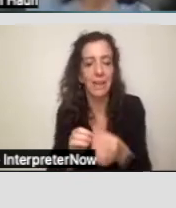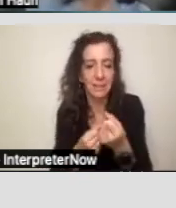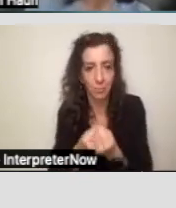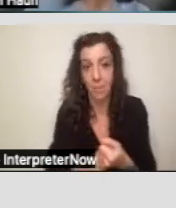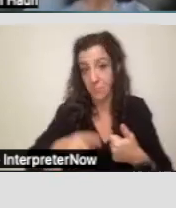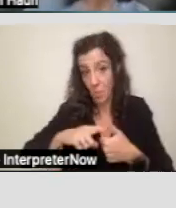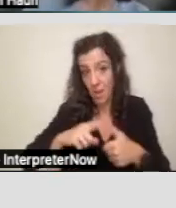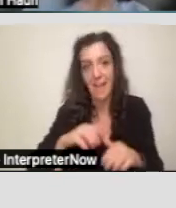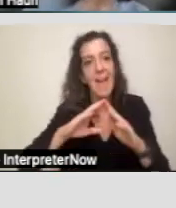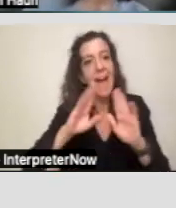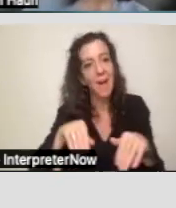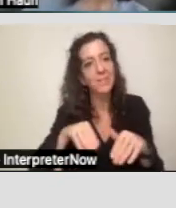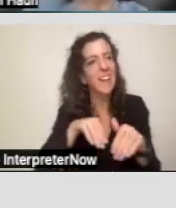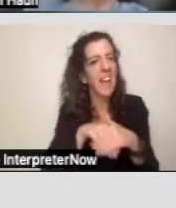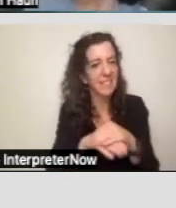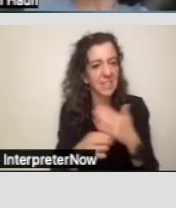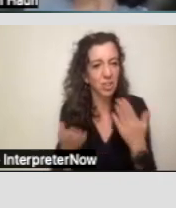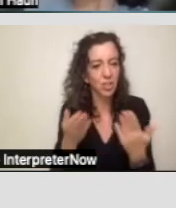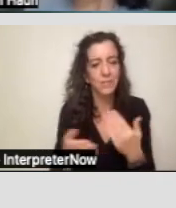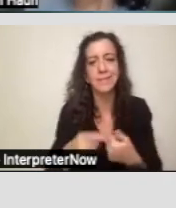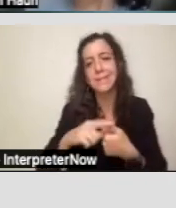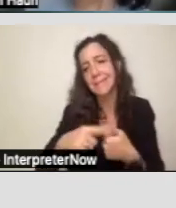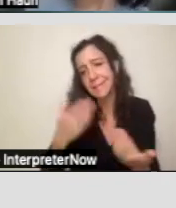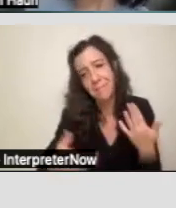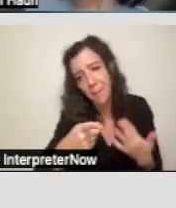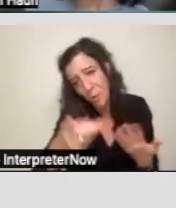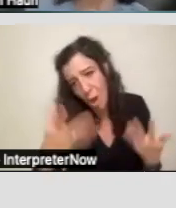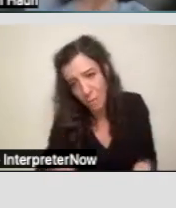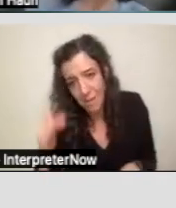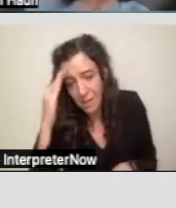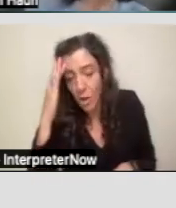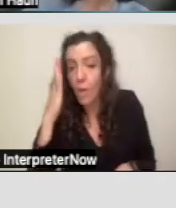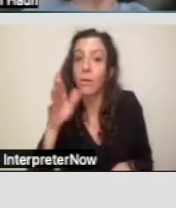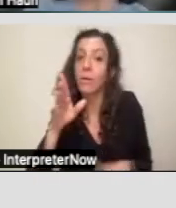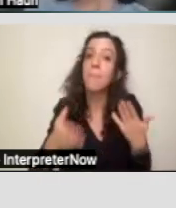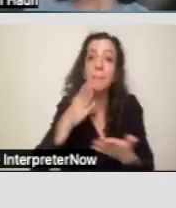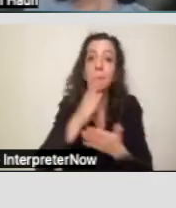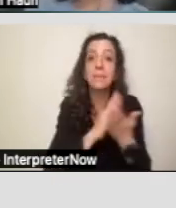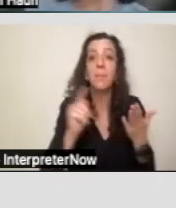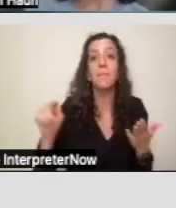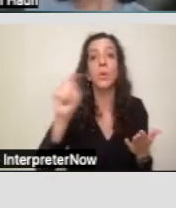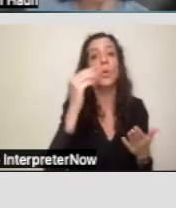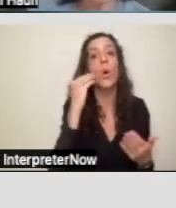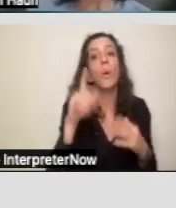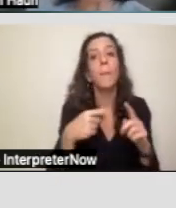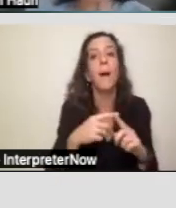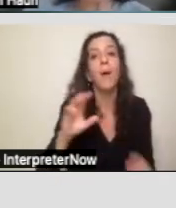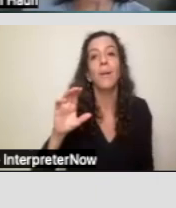And a lot of these may be familiar to you, if some of you are familiar with Cal AIM and